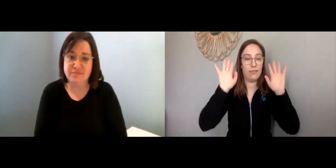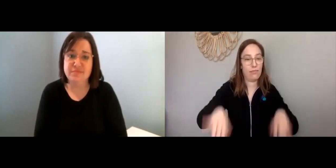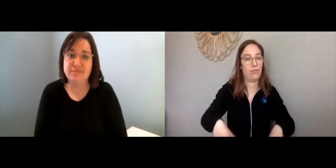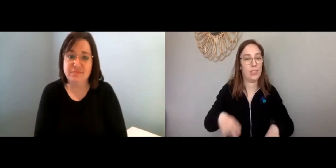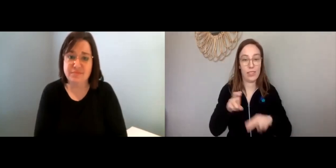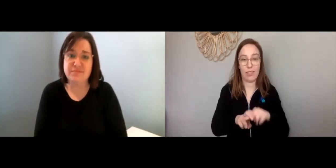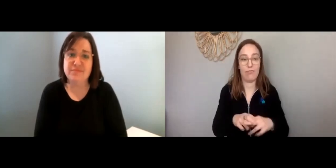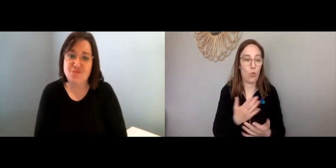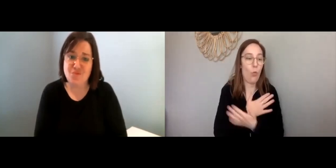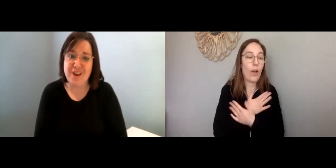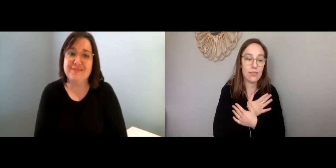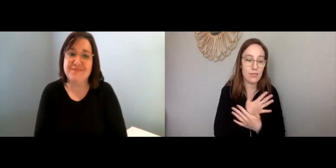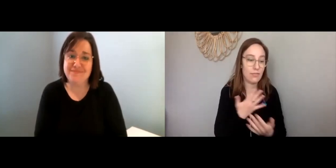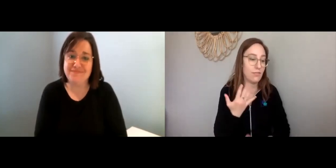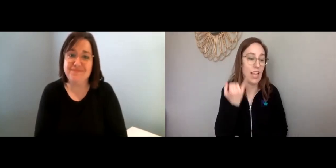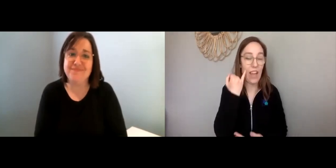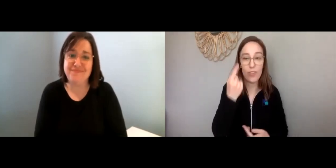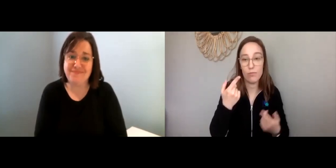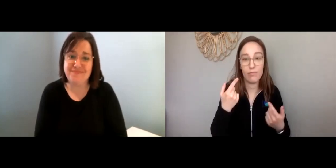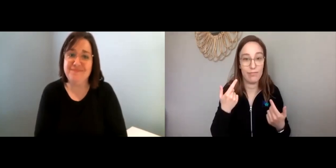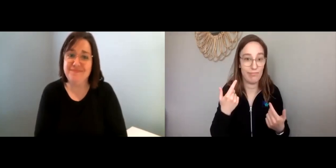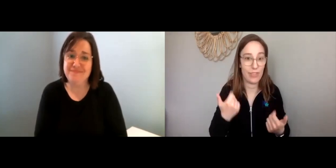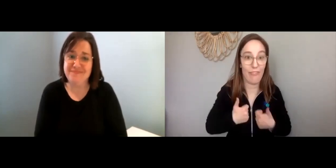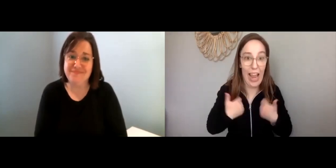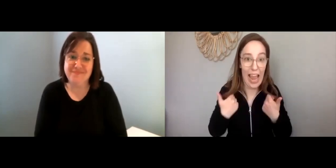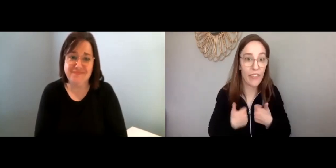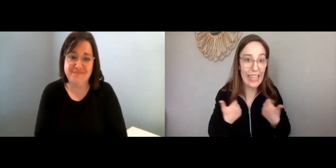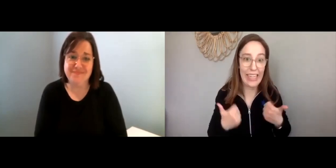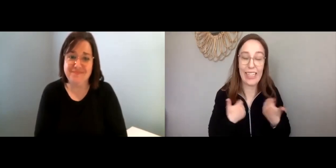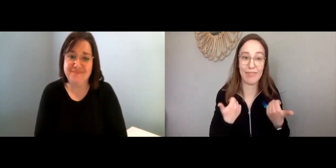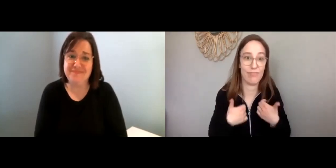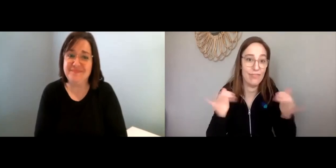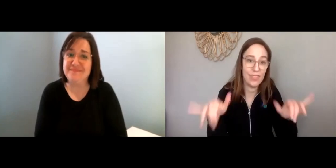Just, you know, leave it, sit and rest. That’s OK.